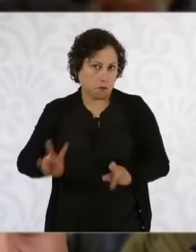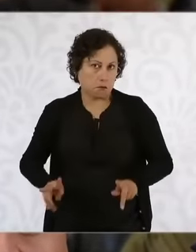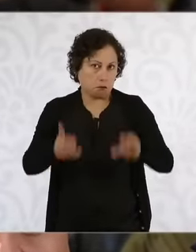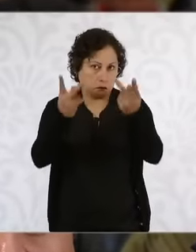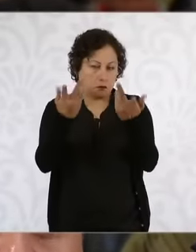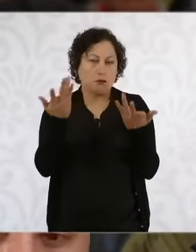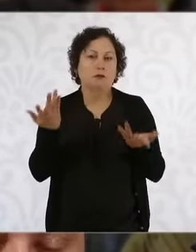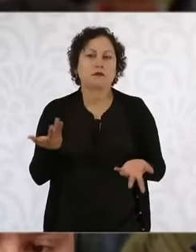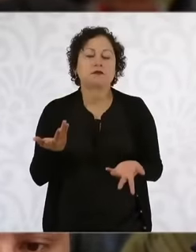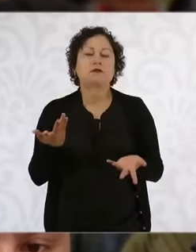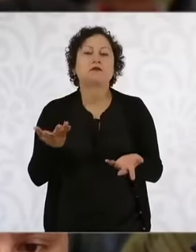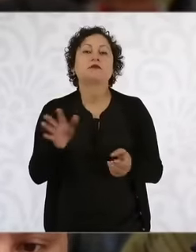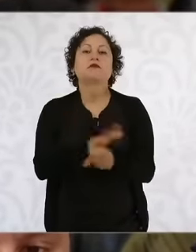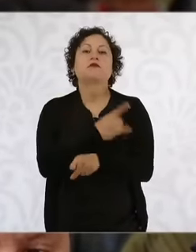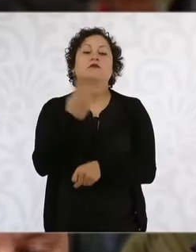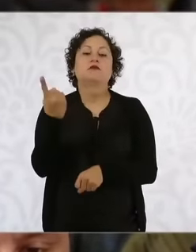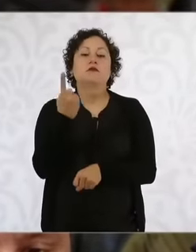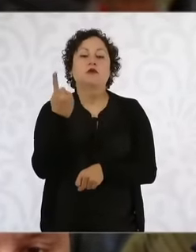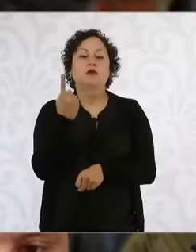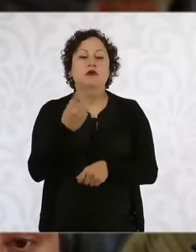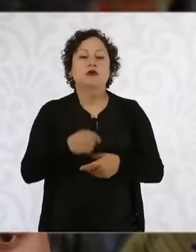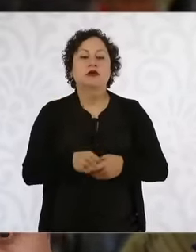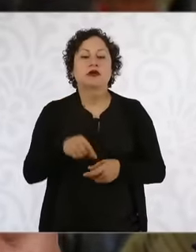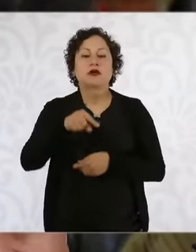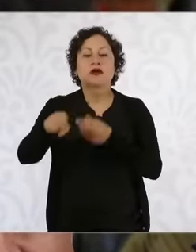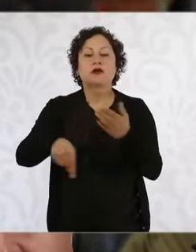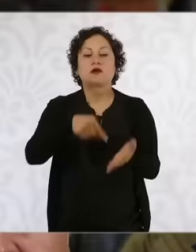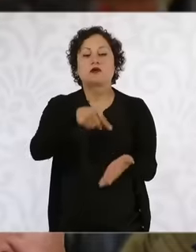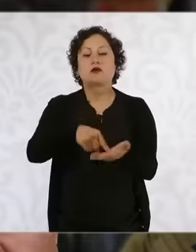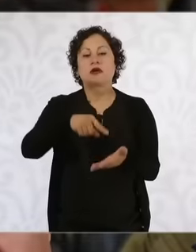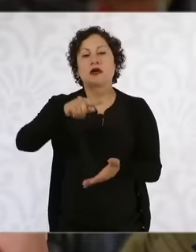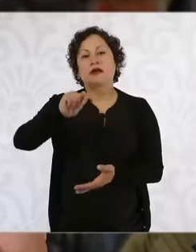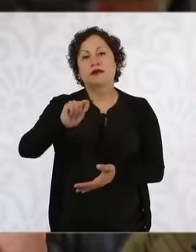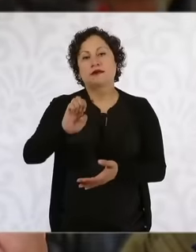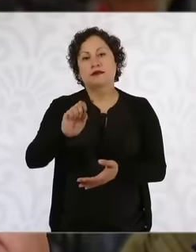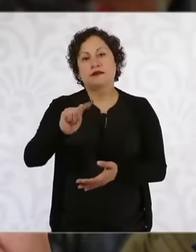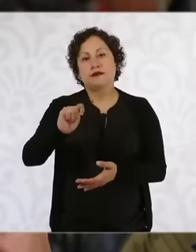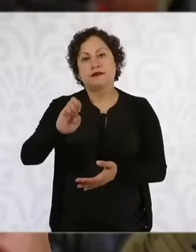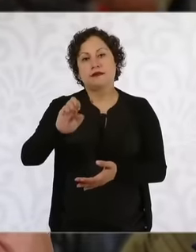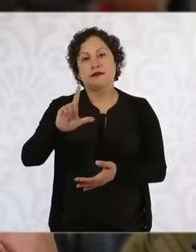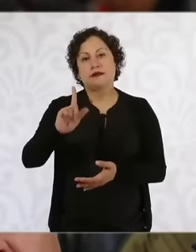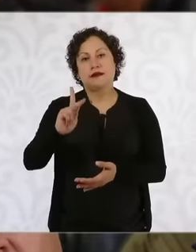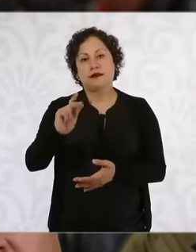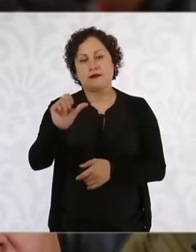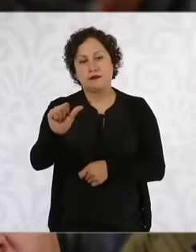it is occupied, it is In telpa San Ángel in the Álvaro Obregón delegation there is even a